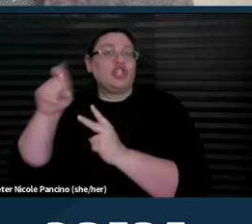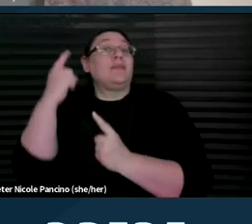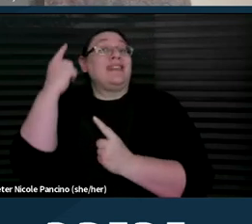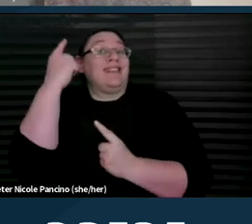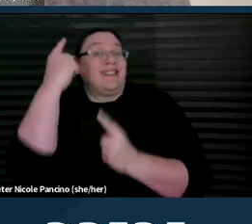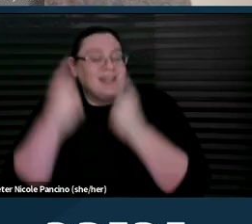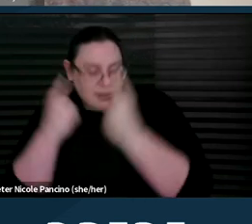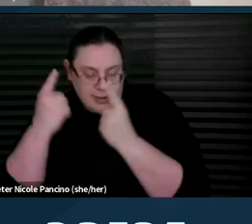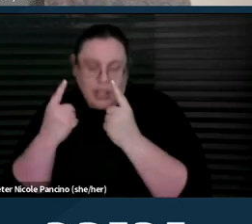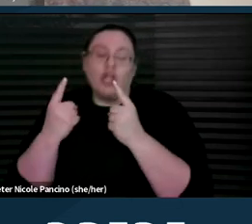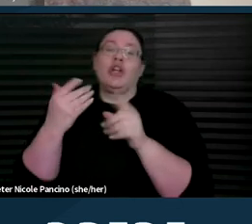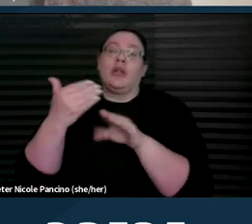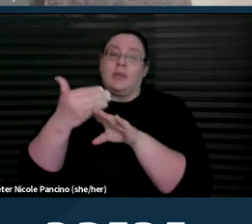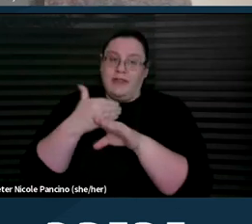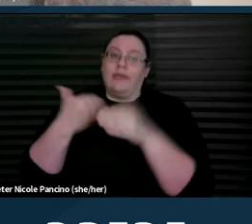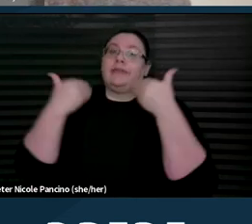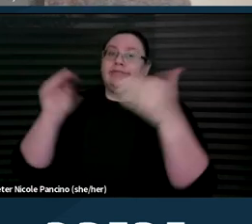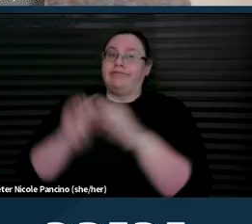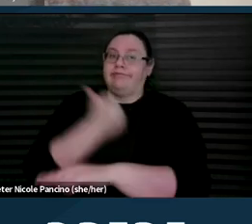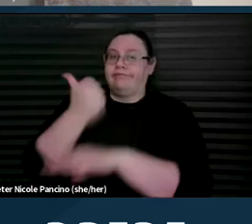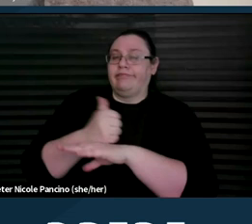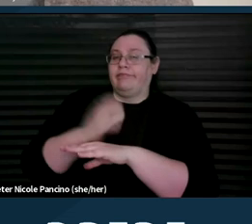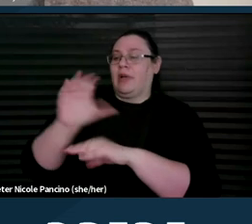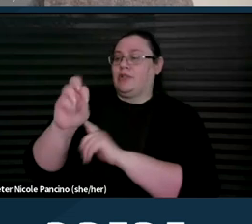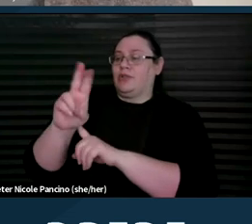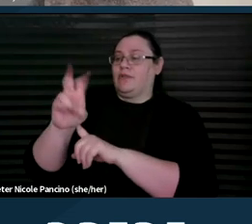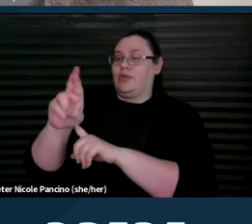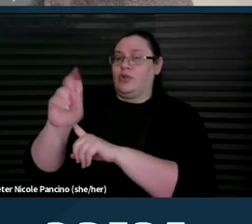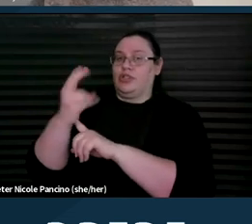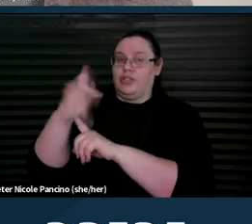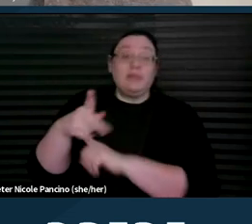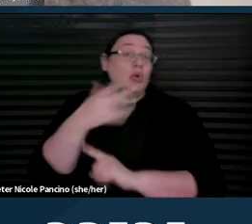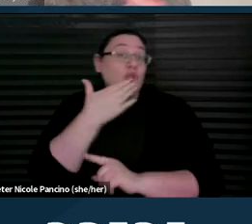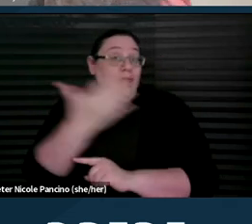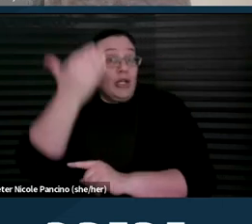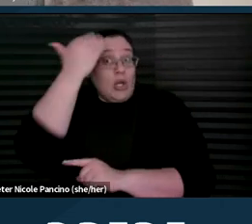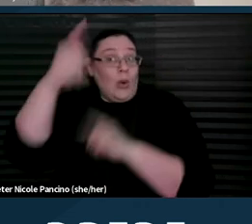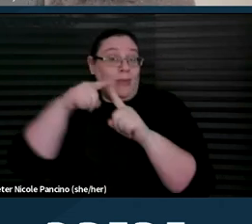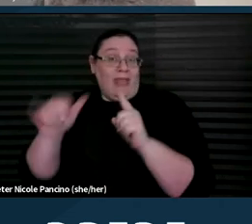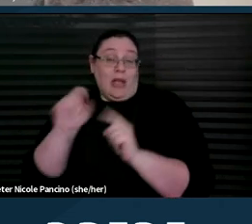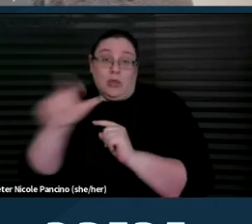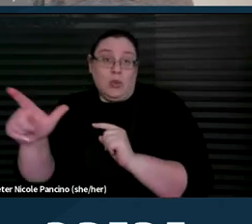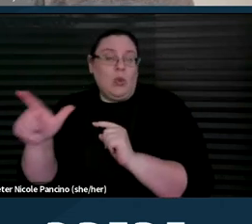before putting a conservatorship in place. So it's good to be aware of this tool and not assume that a person